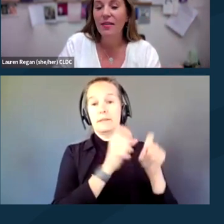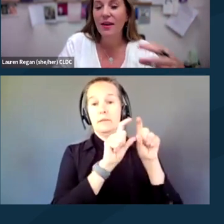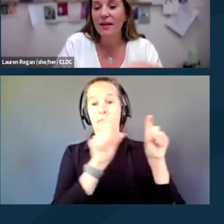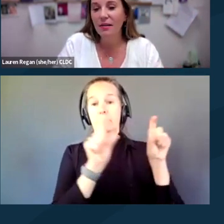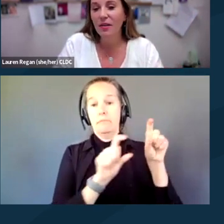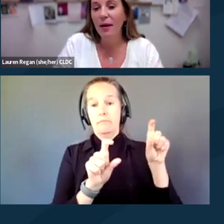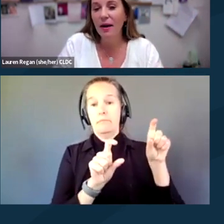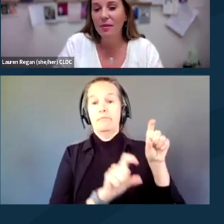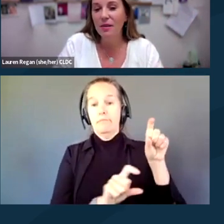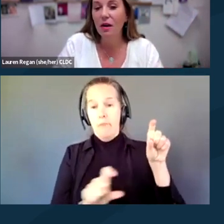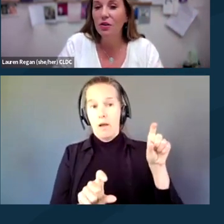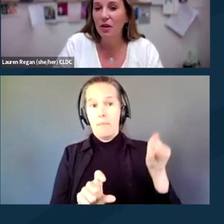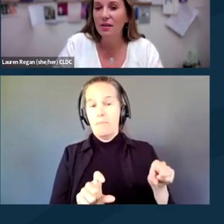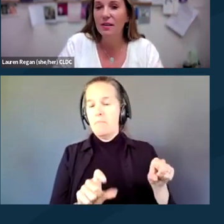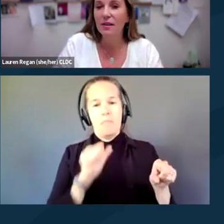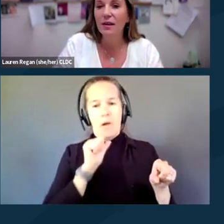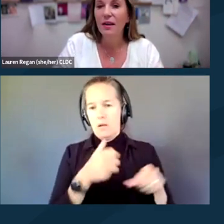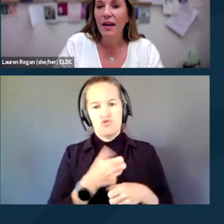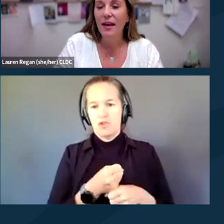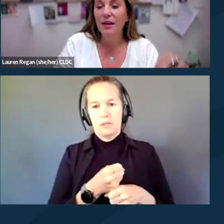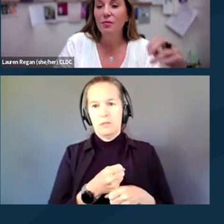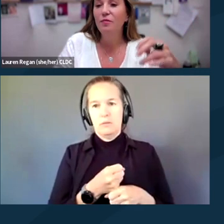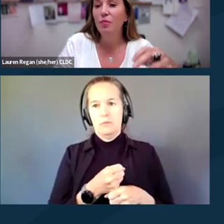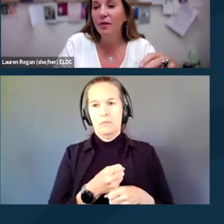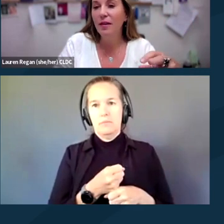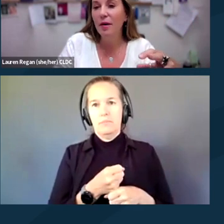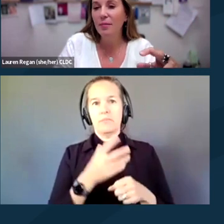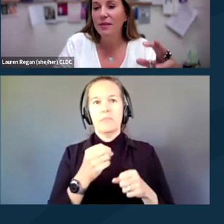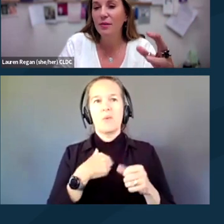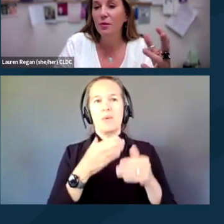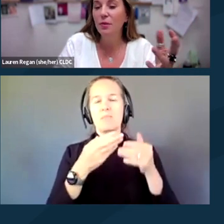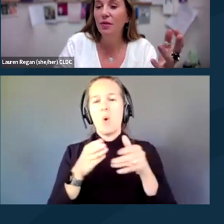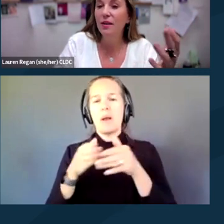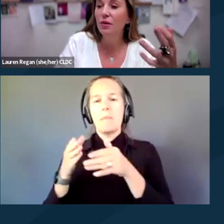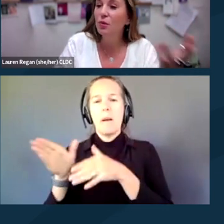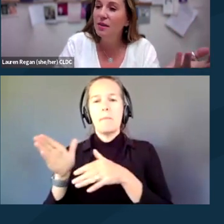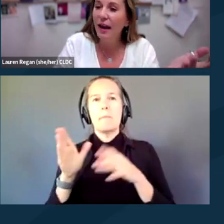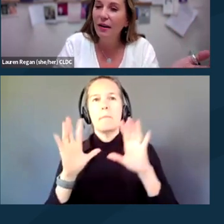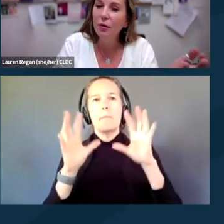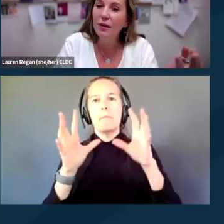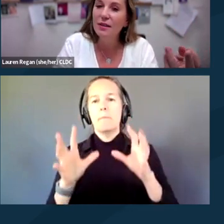and then down on the bottom is untrusted. And we've broken them up into the use categories.